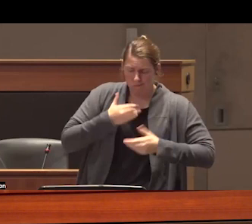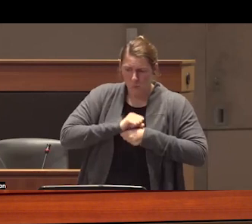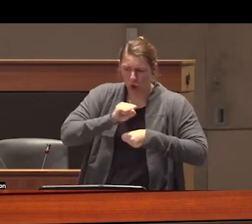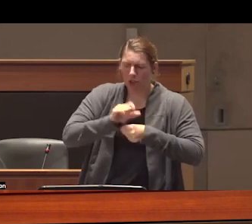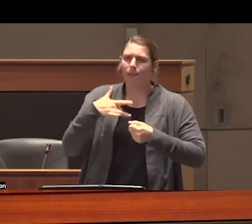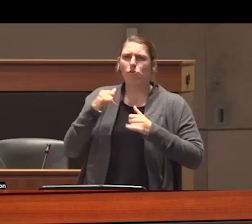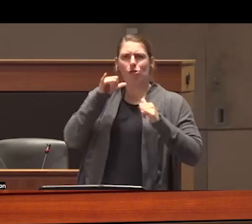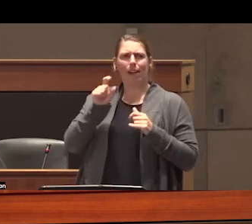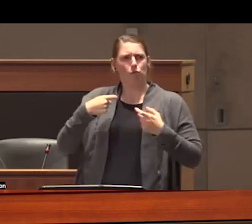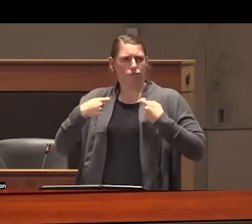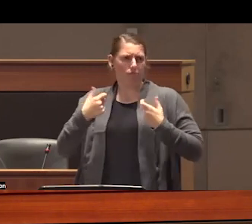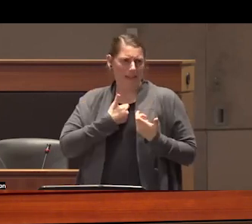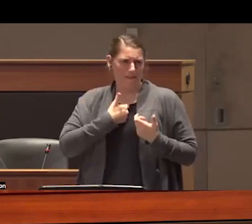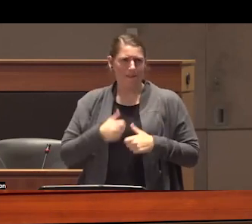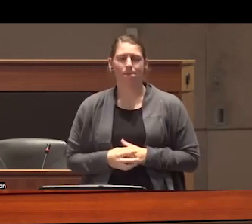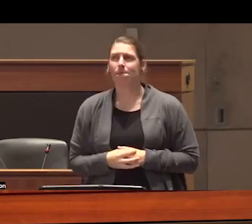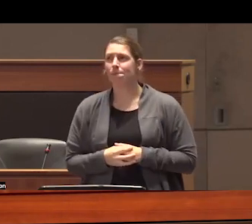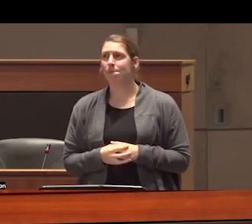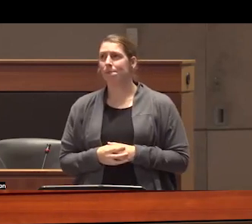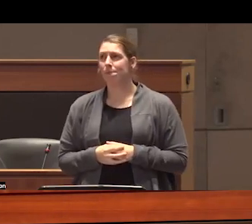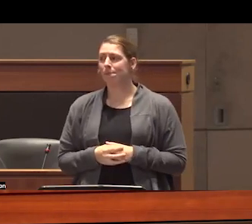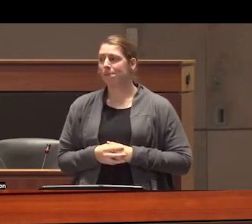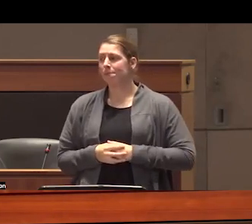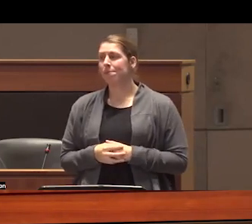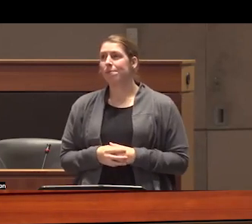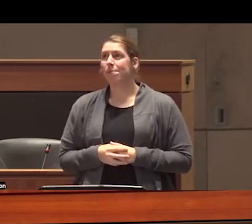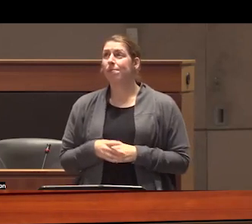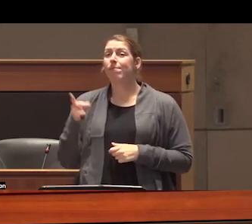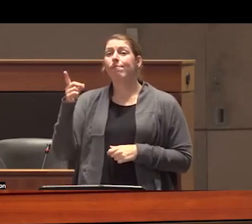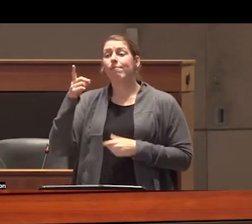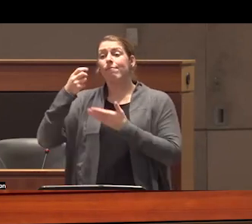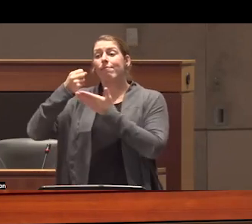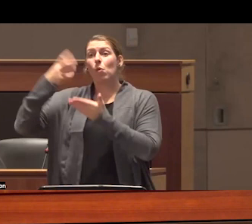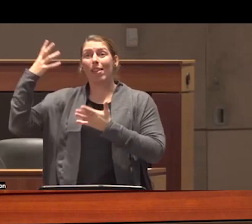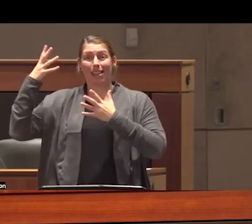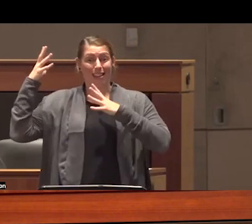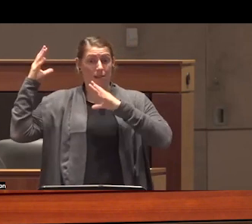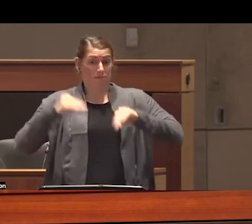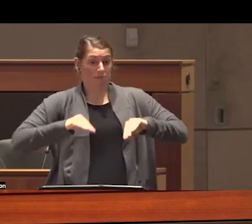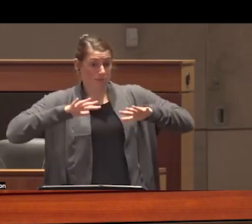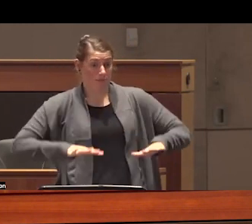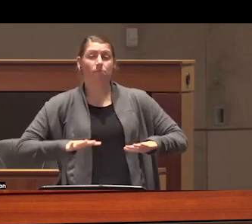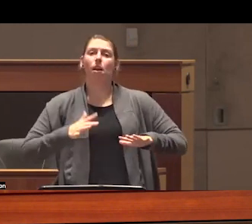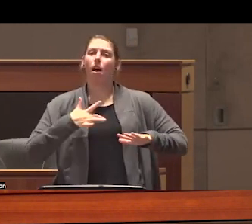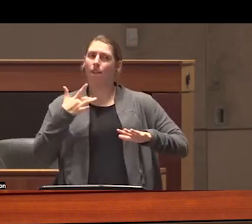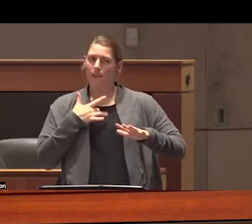labor yet wealthy settler Elites of the day depended on having access to a class of cheap